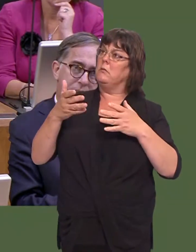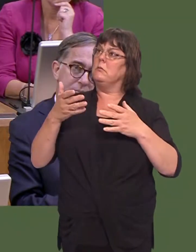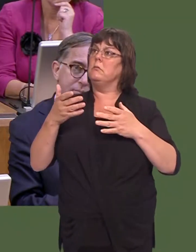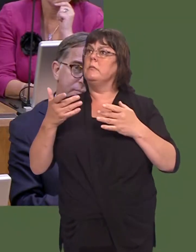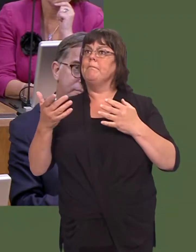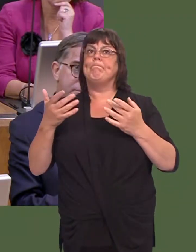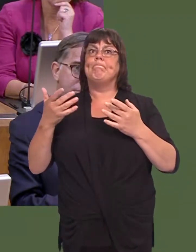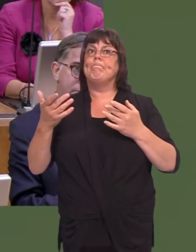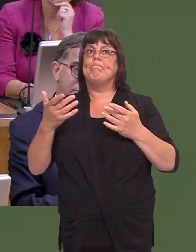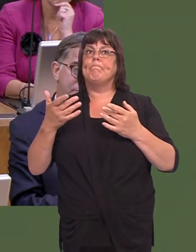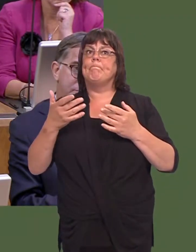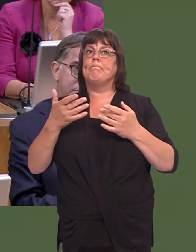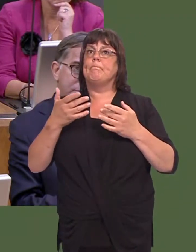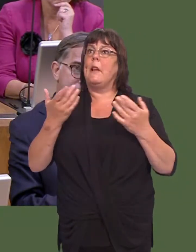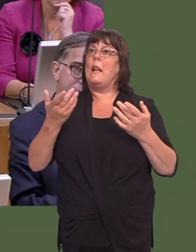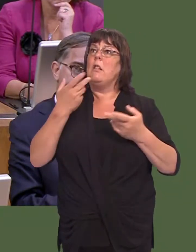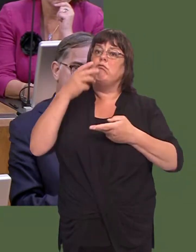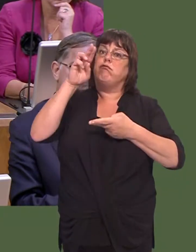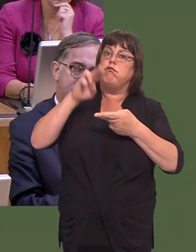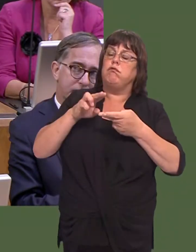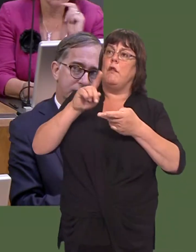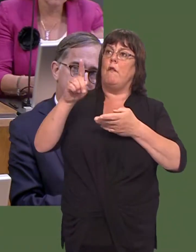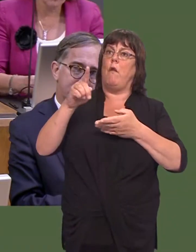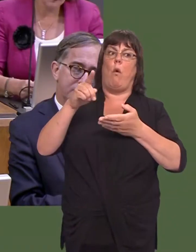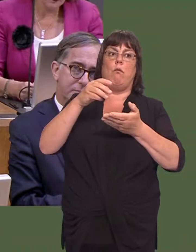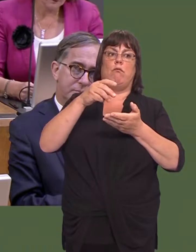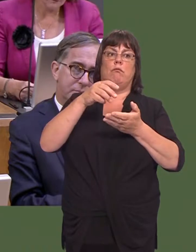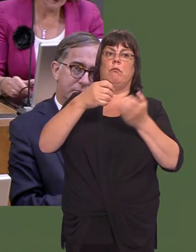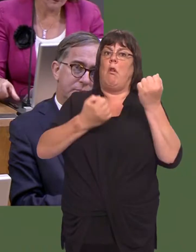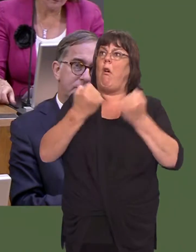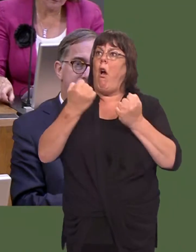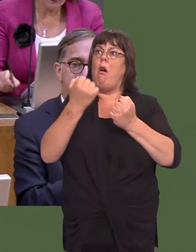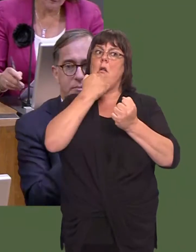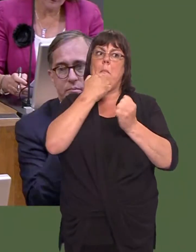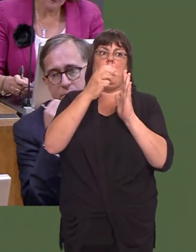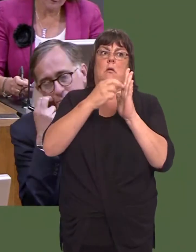been any falls in order numbers, and if there have been any falls, how the guaranteed number